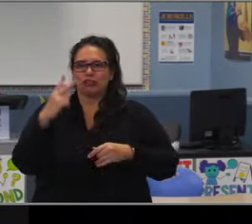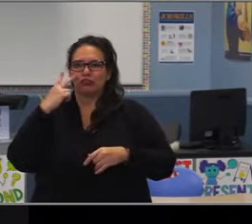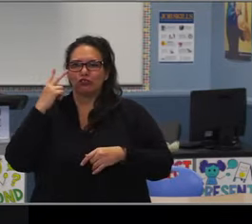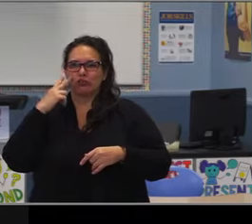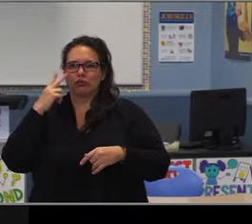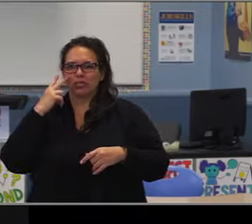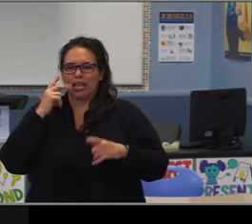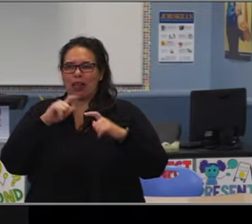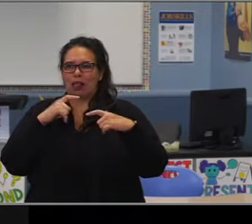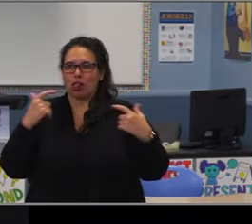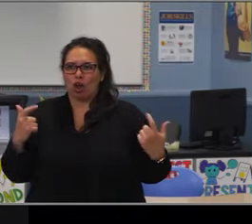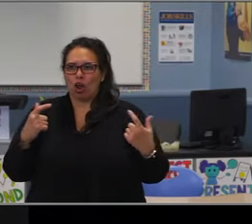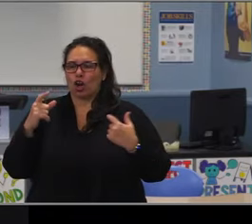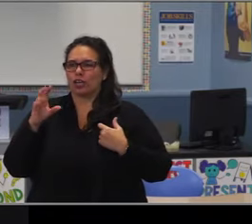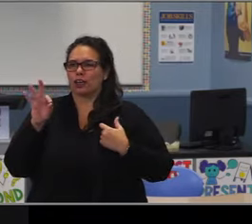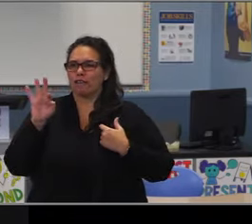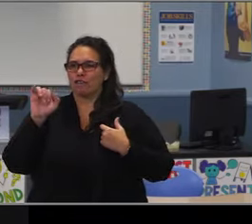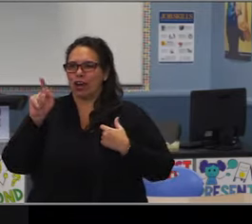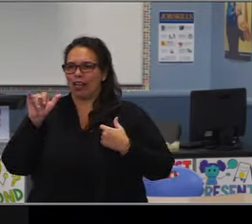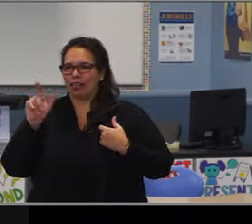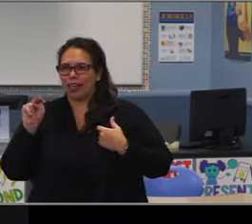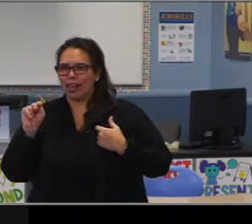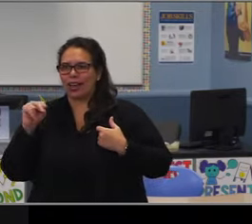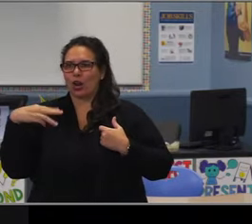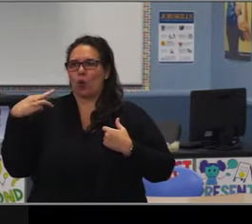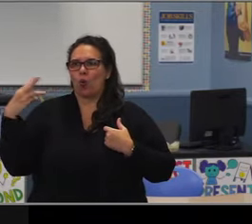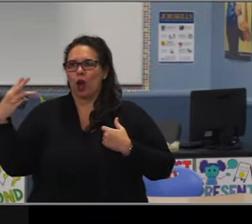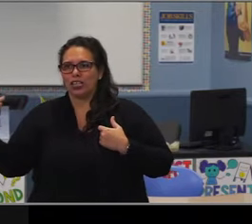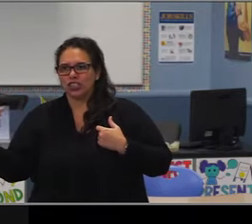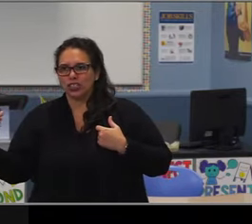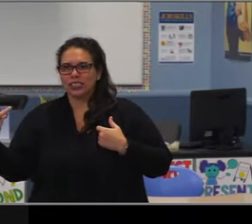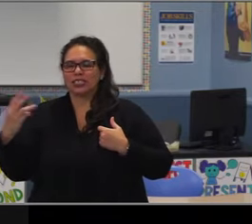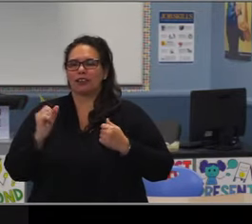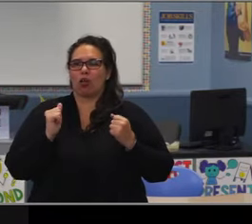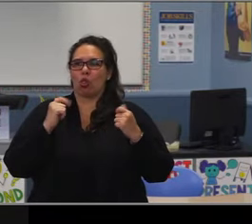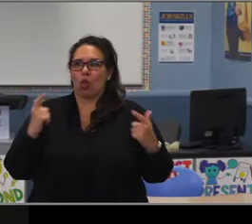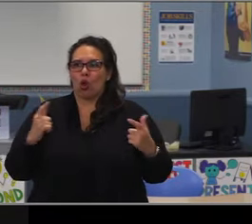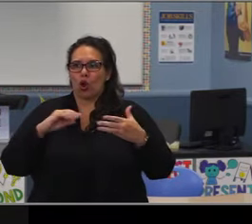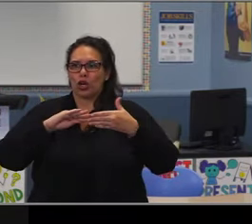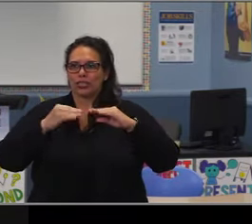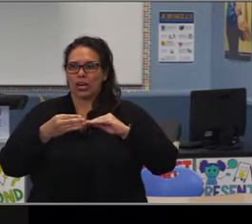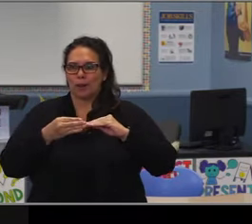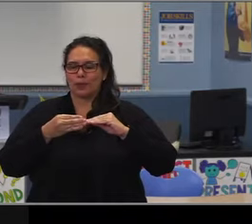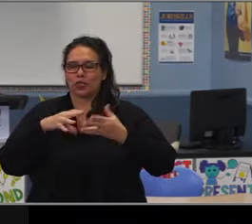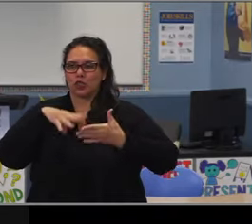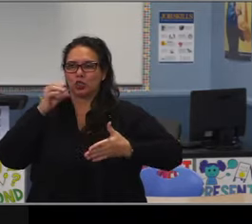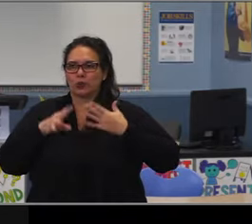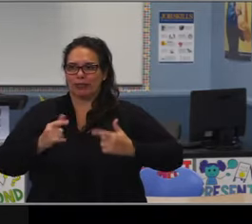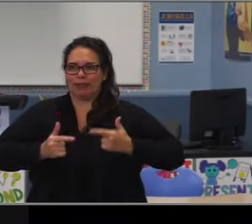pulled out here just the middle school students within each of these programs over the past five years